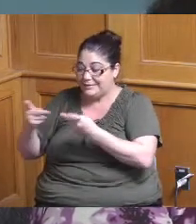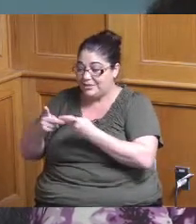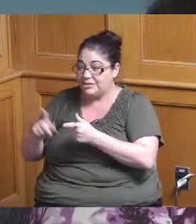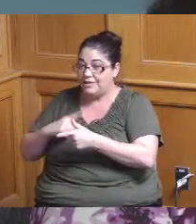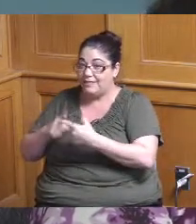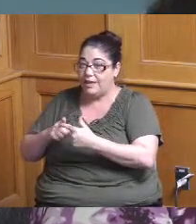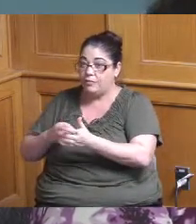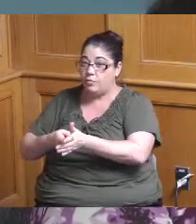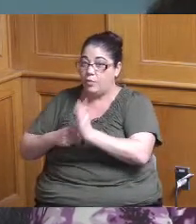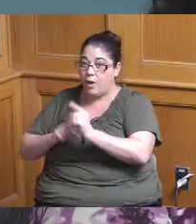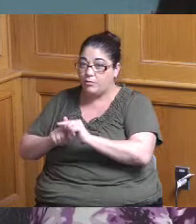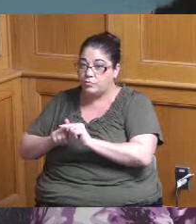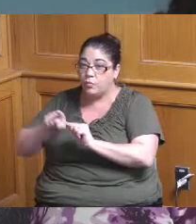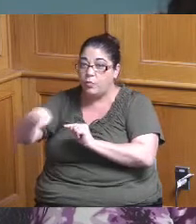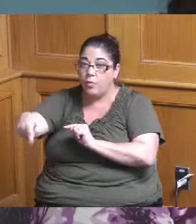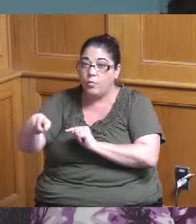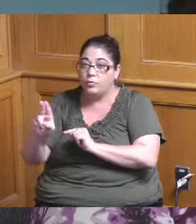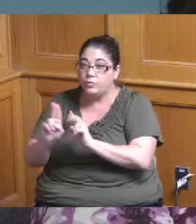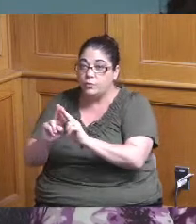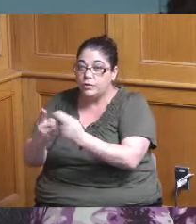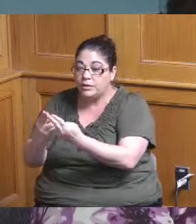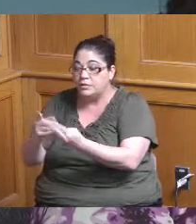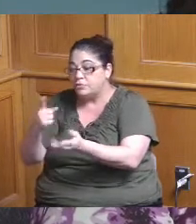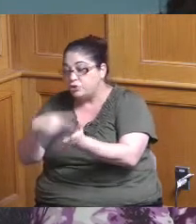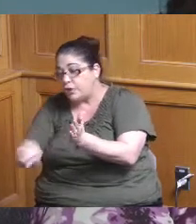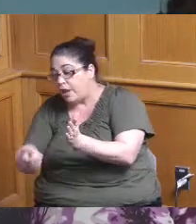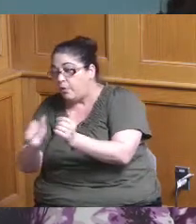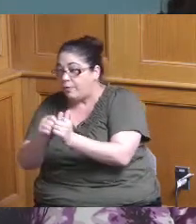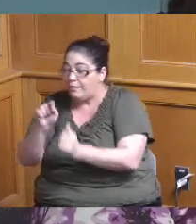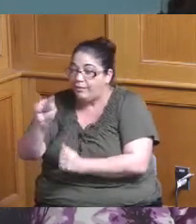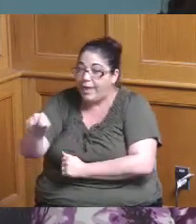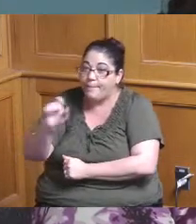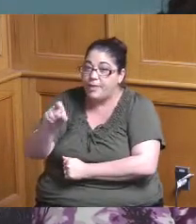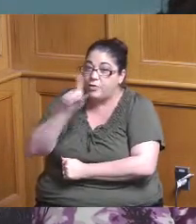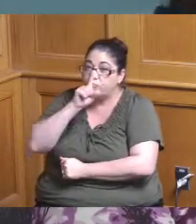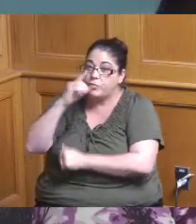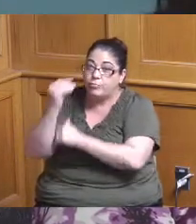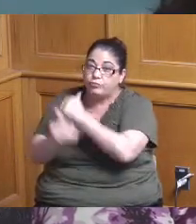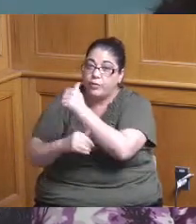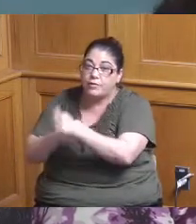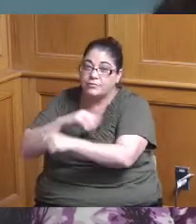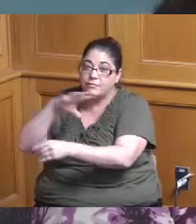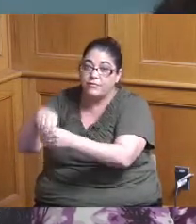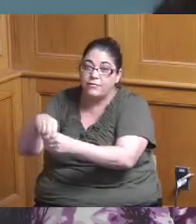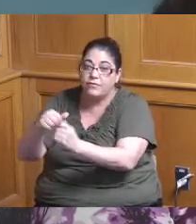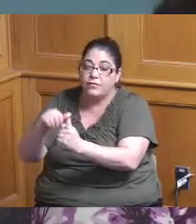the street and make sure and there's process to hr because we're trying to figure out you get